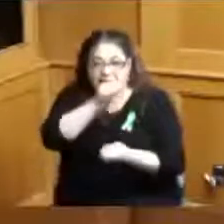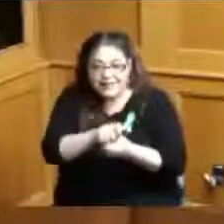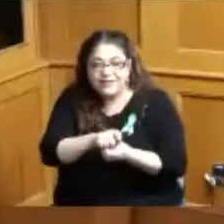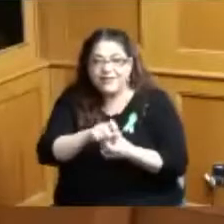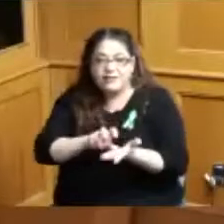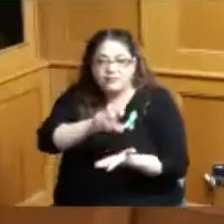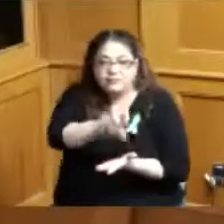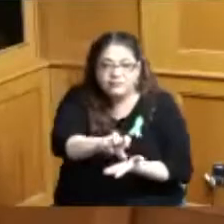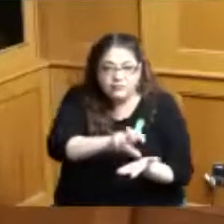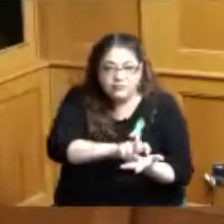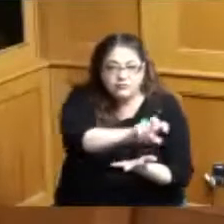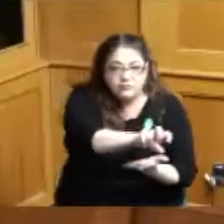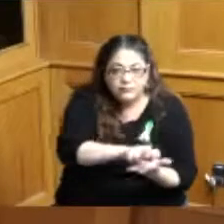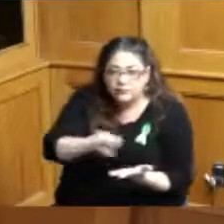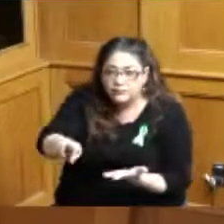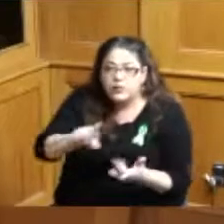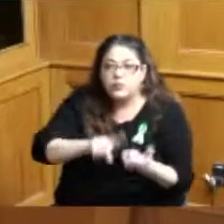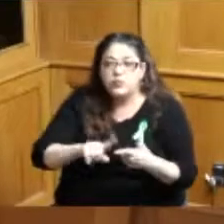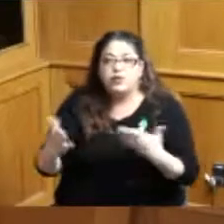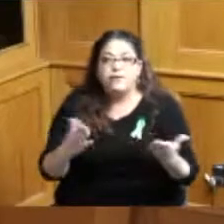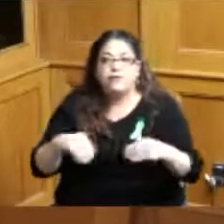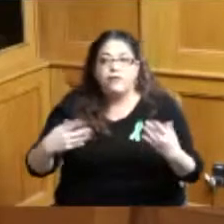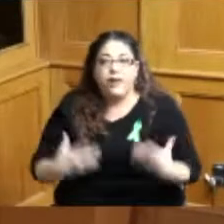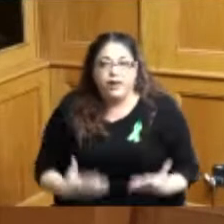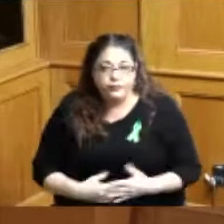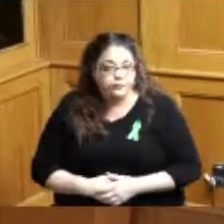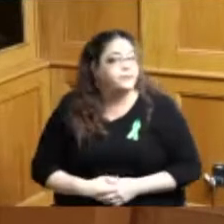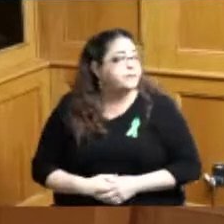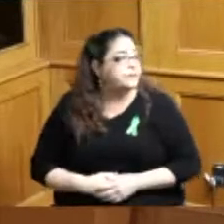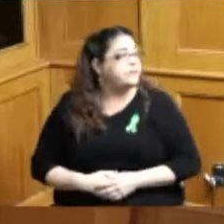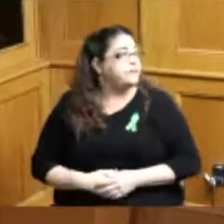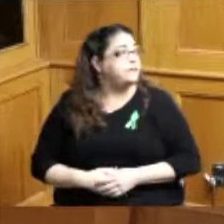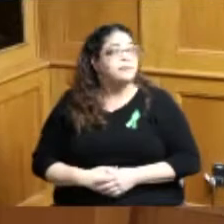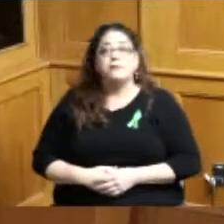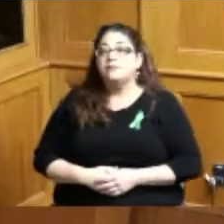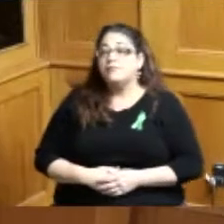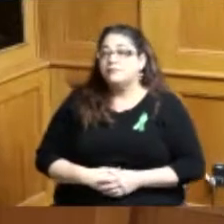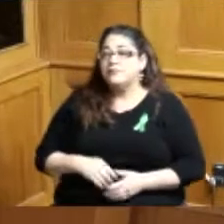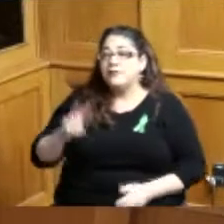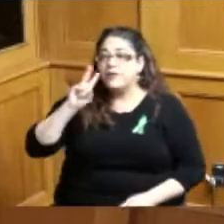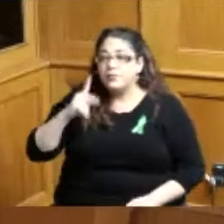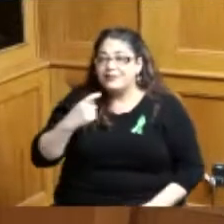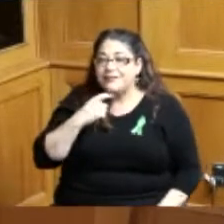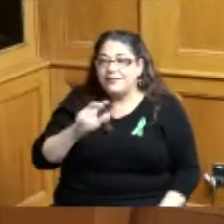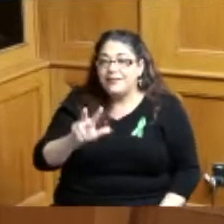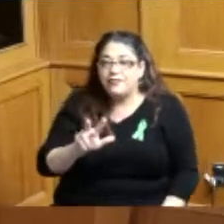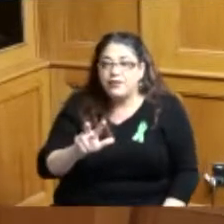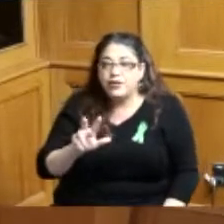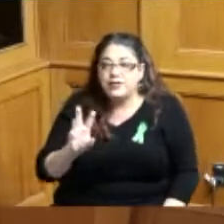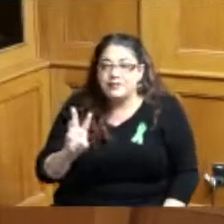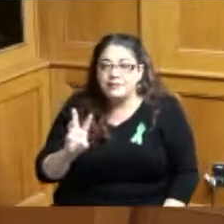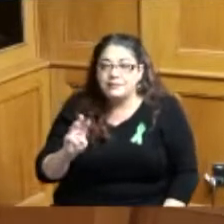President I just wanted to highlight to those who are watching 36 million dollars this foundation